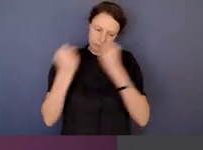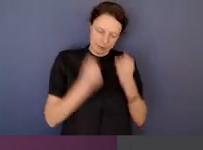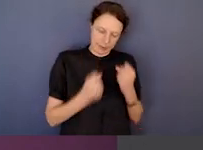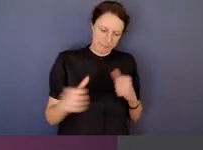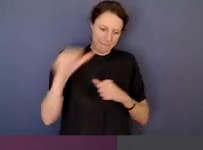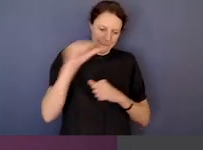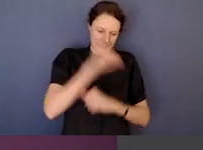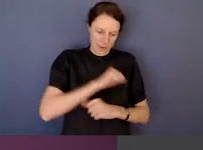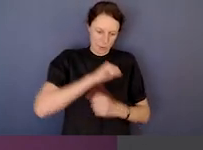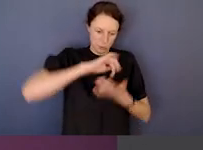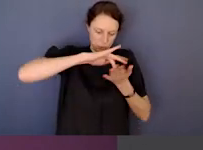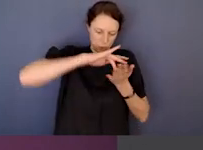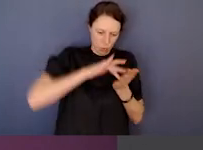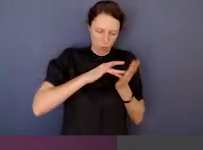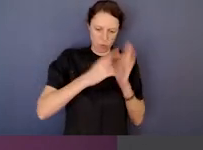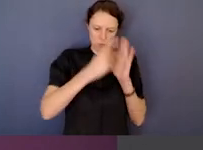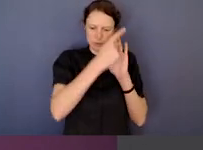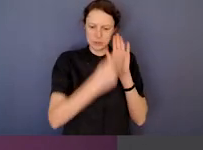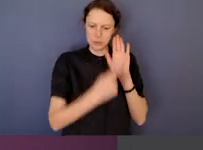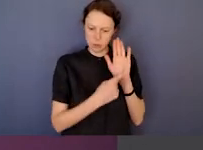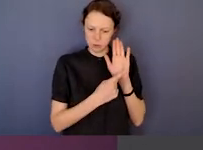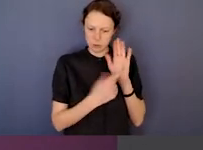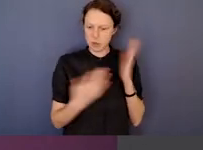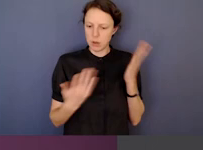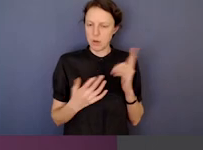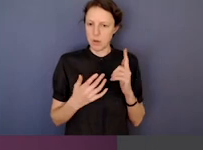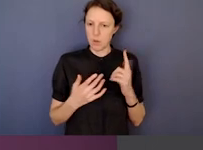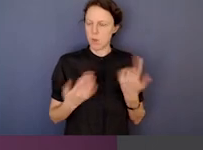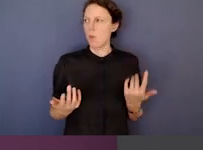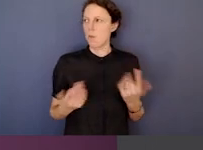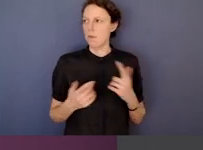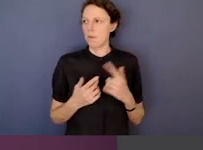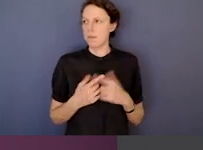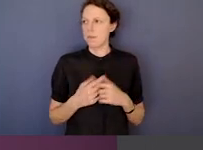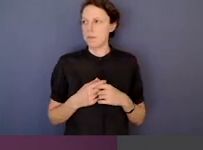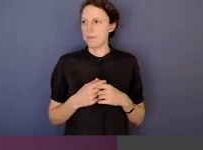back to the core principles of why do we always